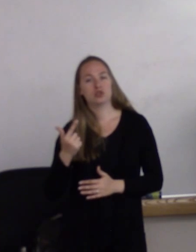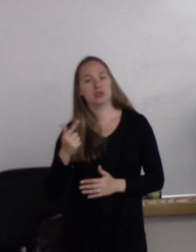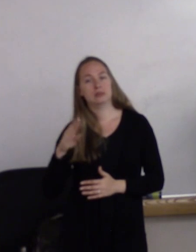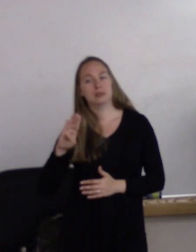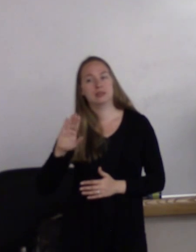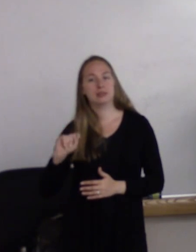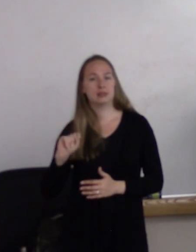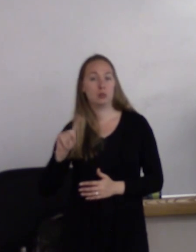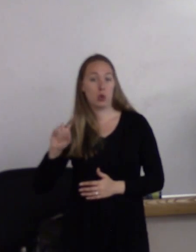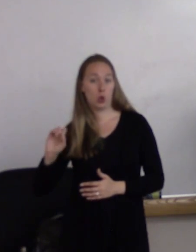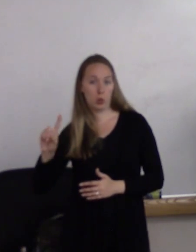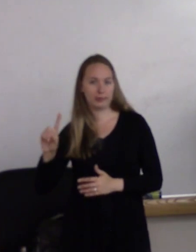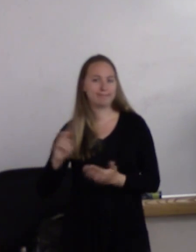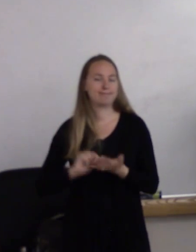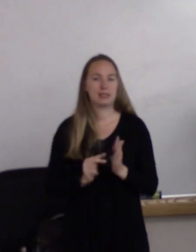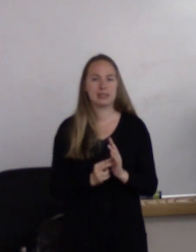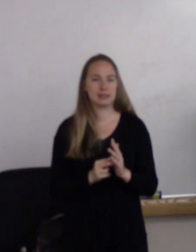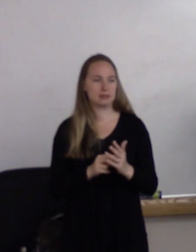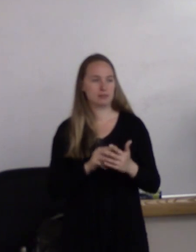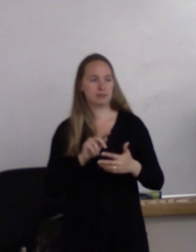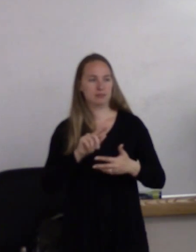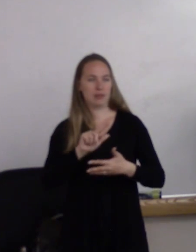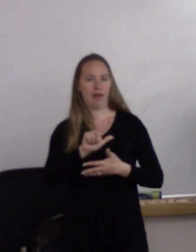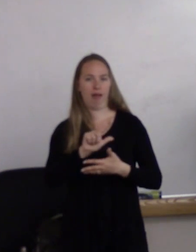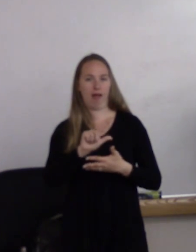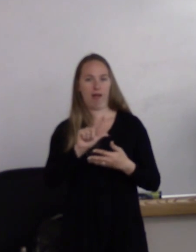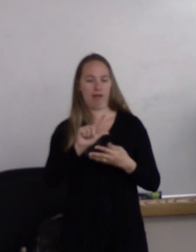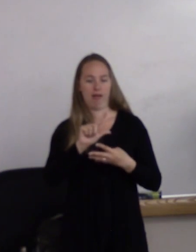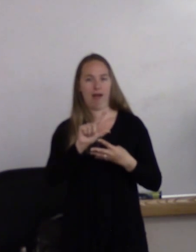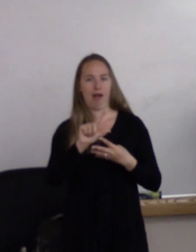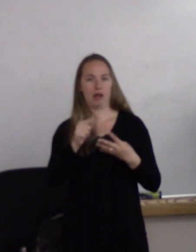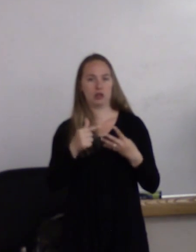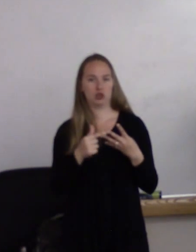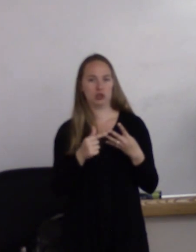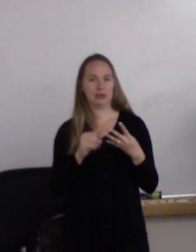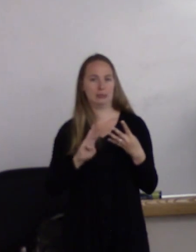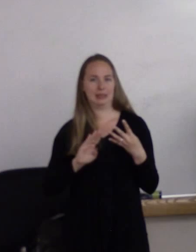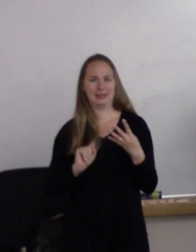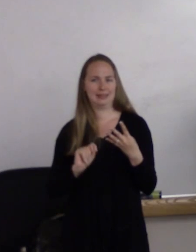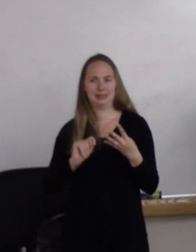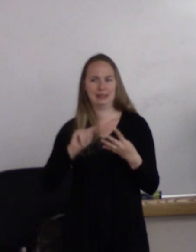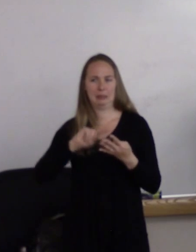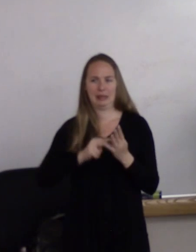So what exactly are these letters? Who are the people behind the letters? And then we're gonna talk a little bit